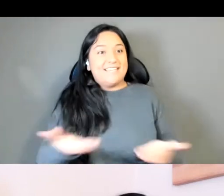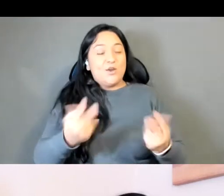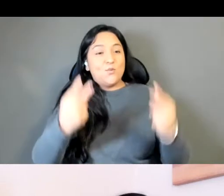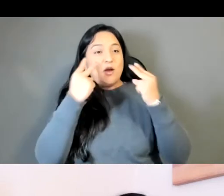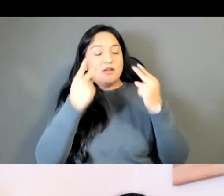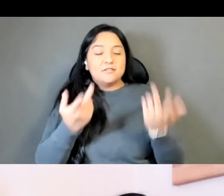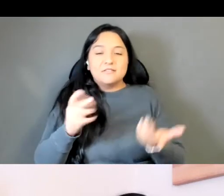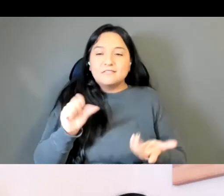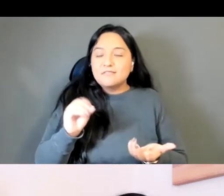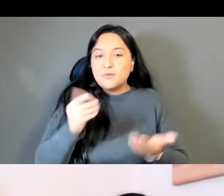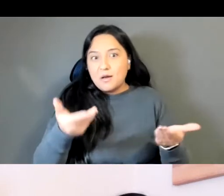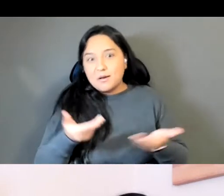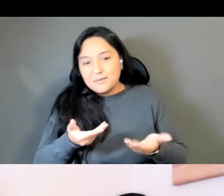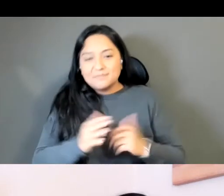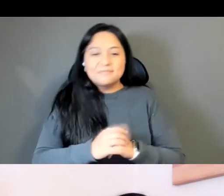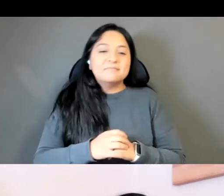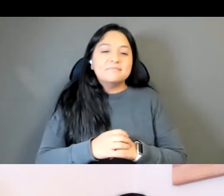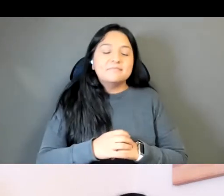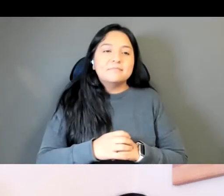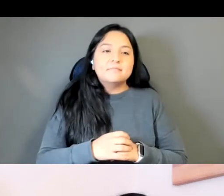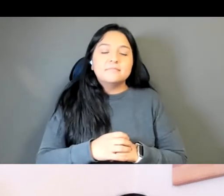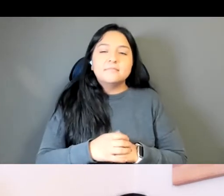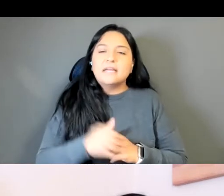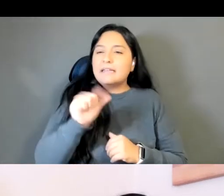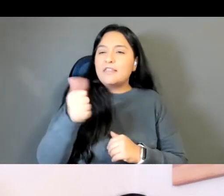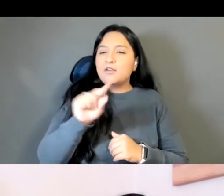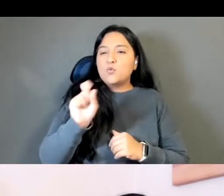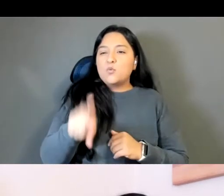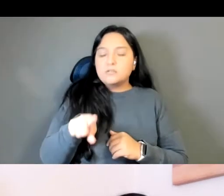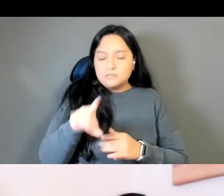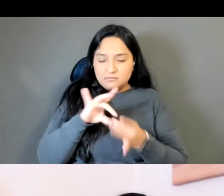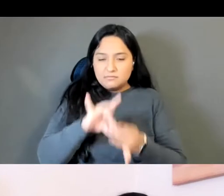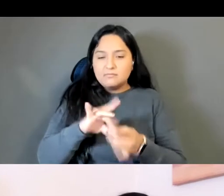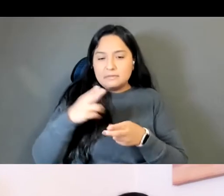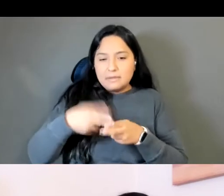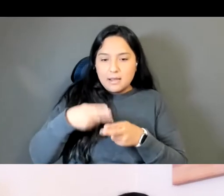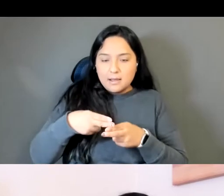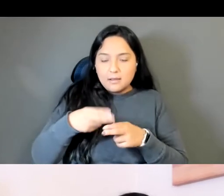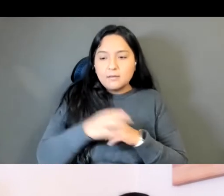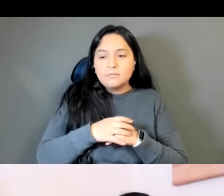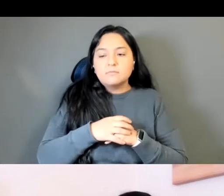I want to ask another question about names, and sort of about the the stories you're telling